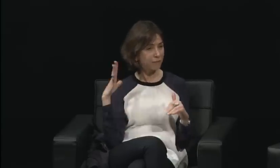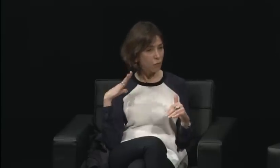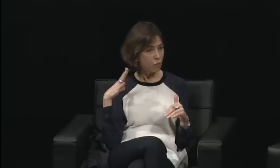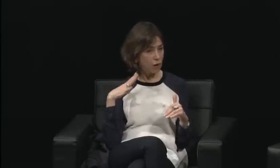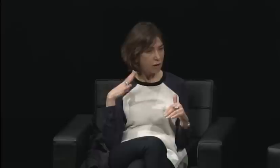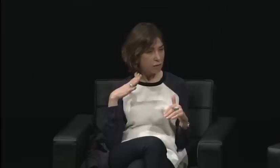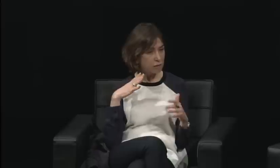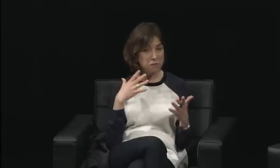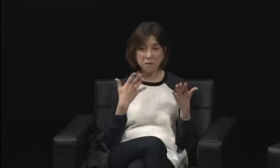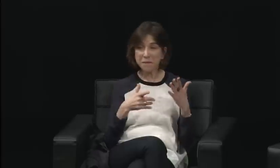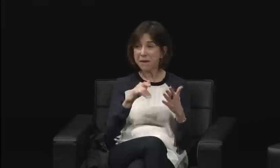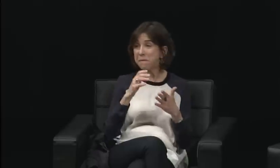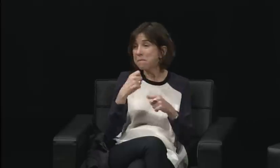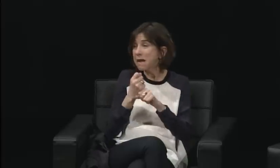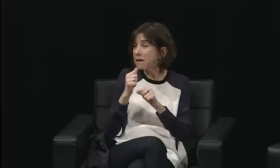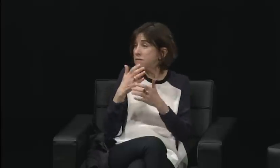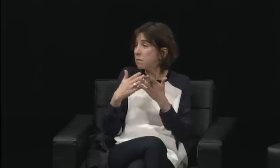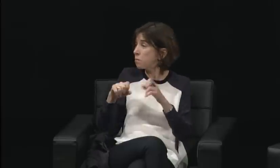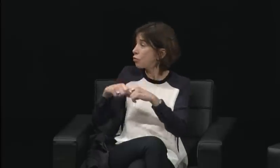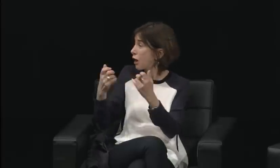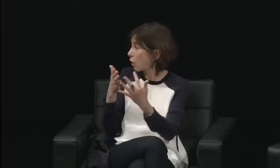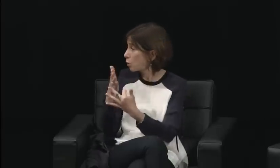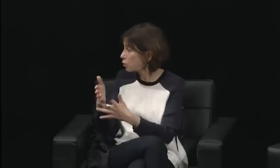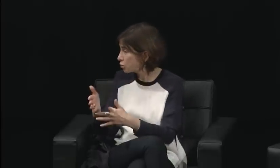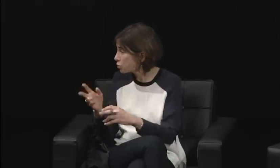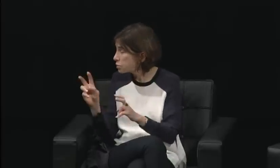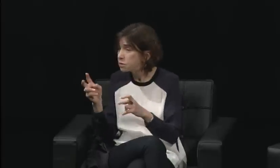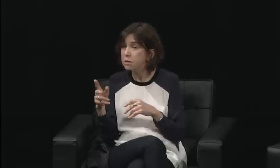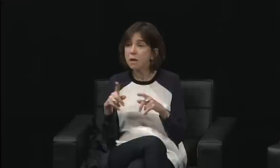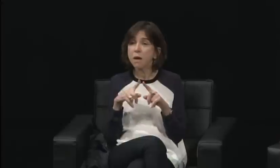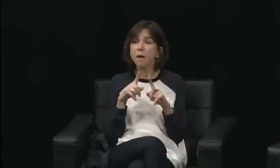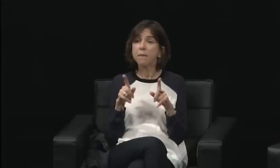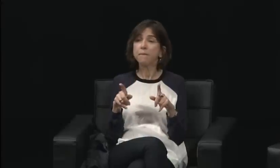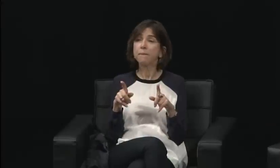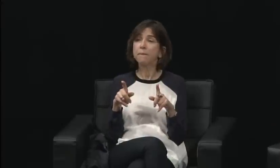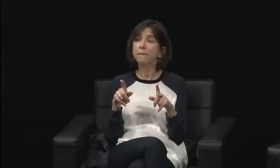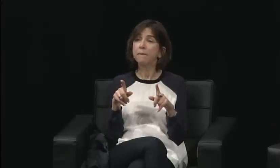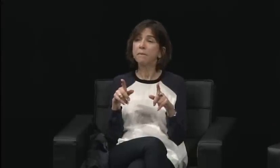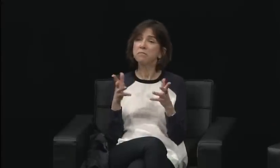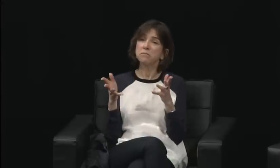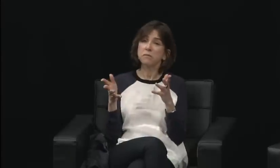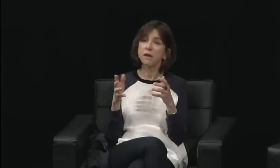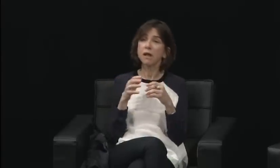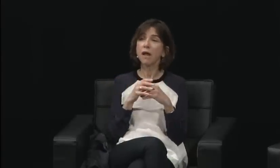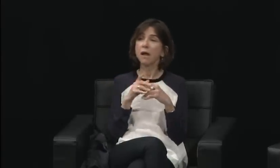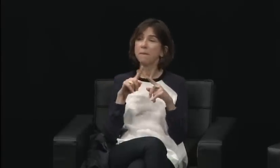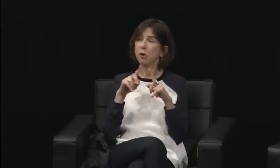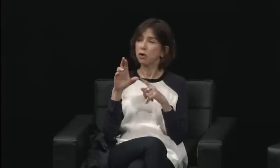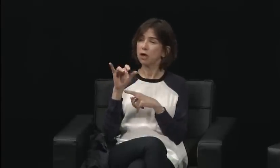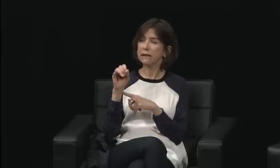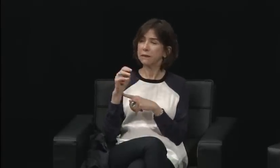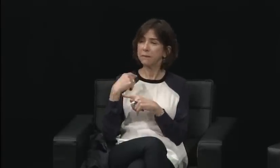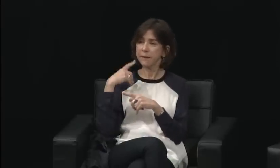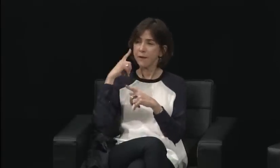Almost every administrative position was a white male, and they earned more money. So absolutely.